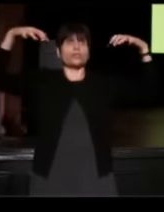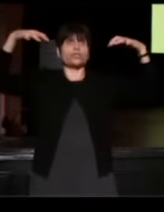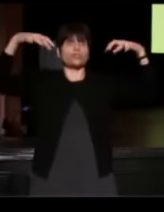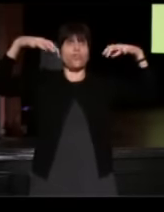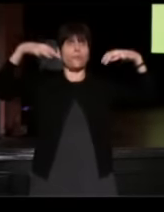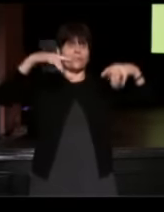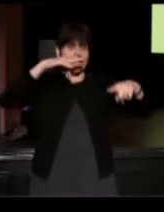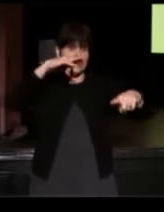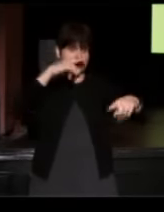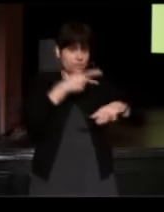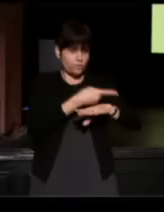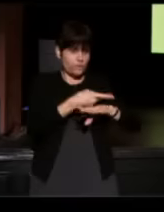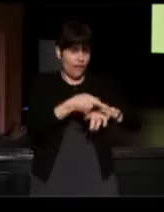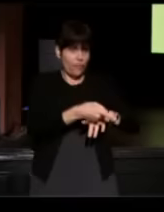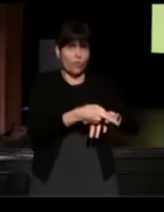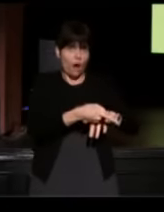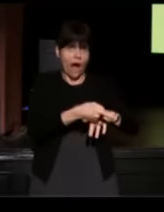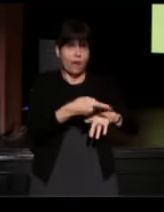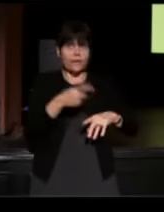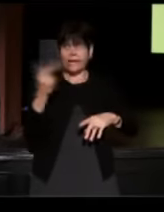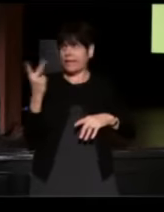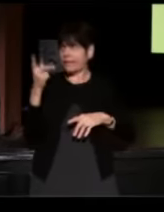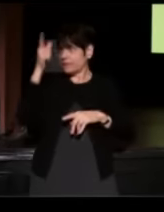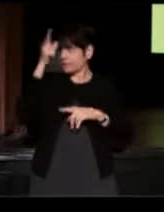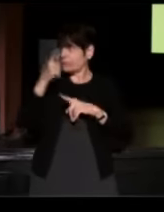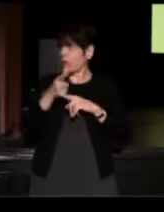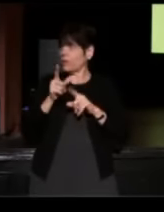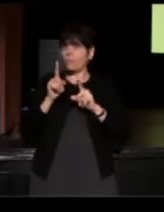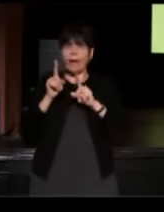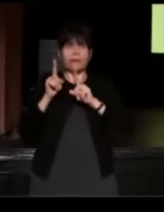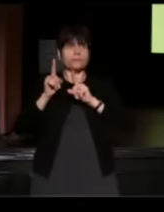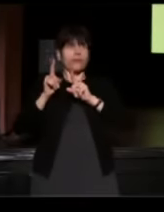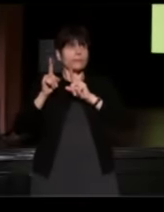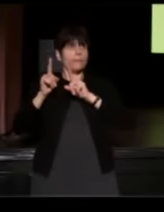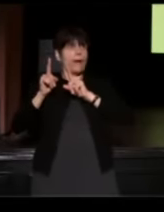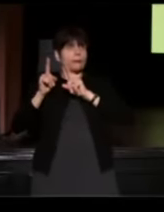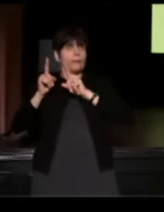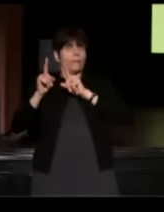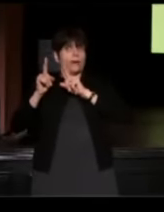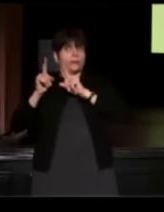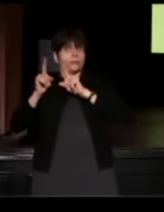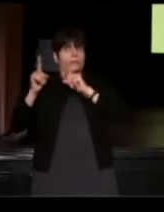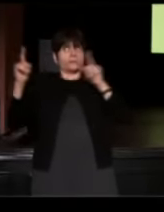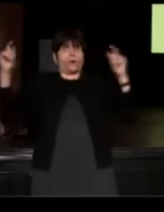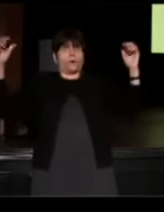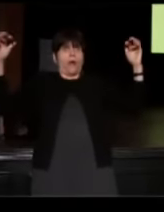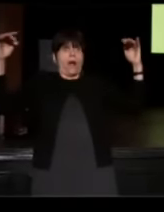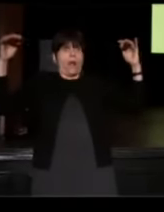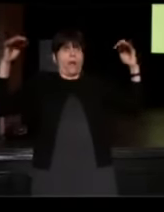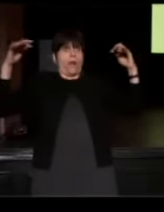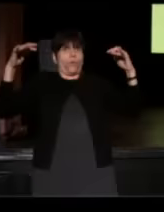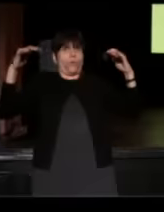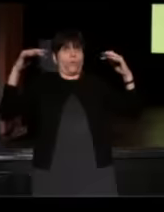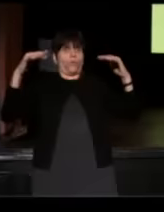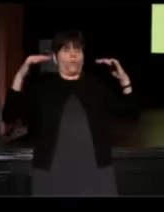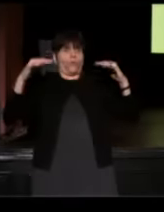and he and his brother backed up and backed up and backed up as this crowd was coming towards them and finally they hit the fence